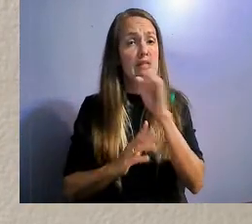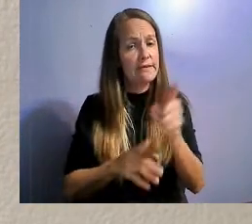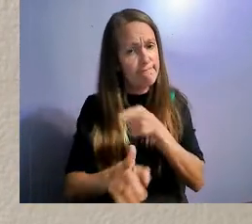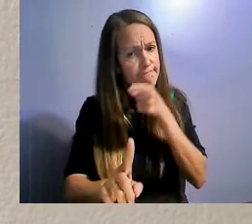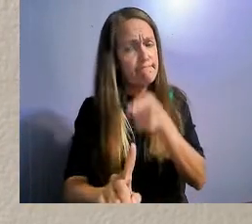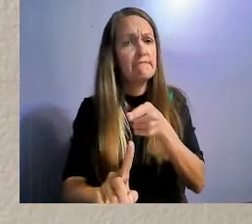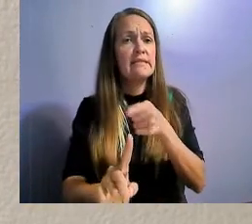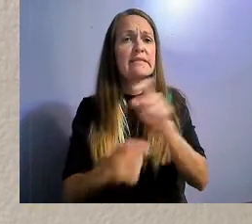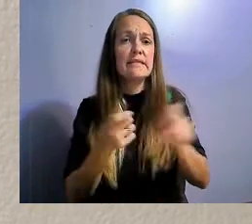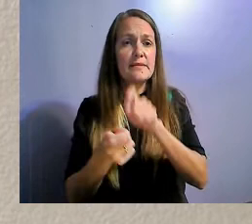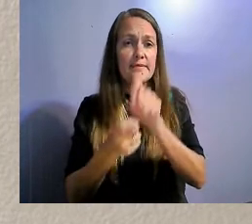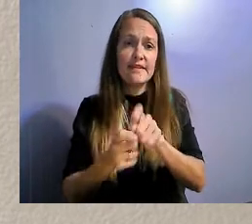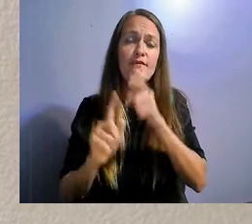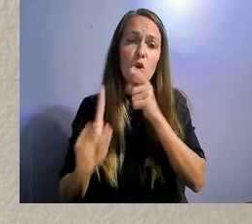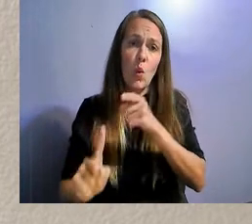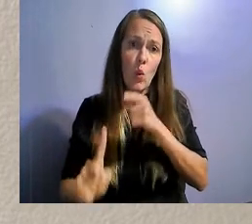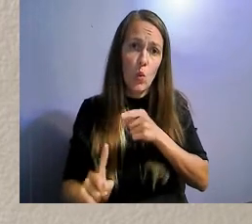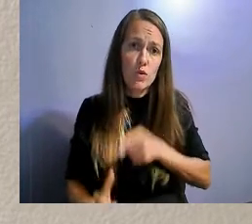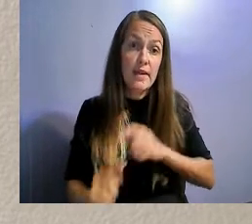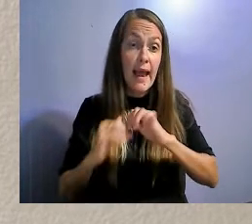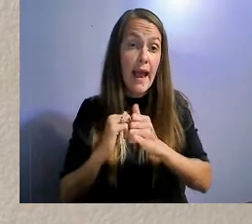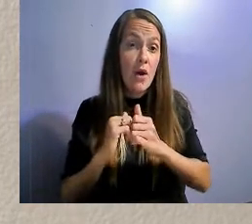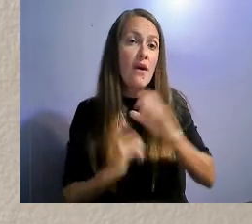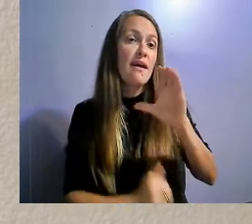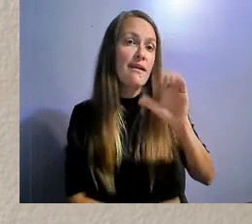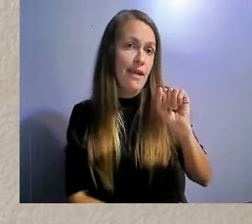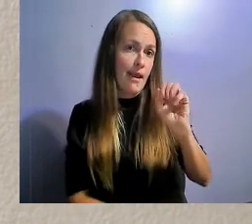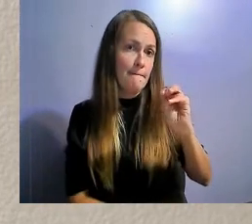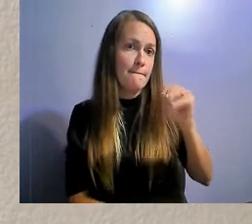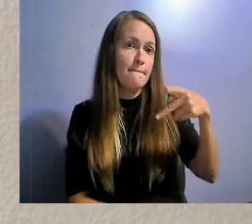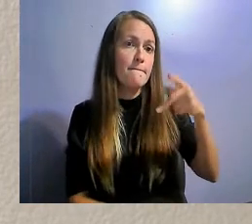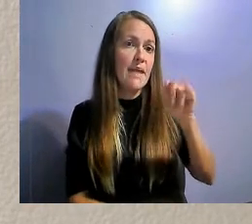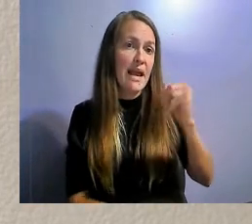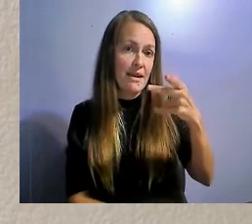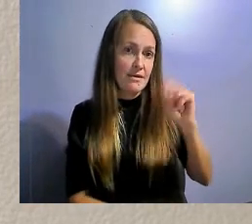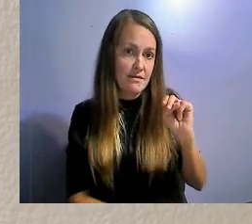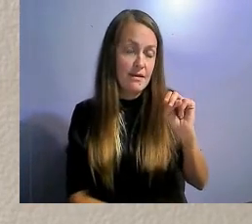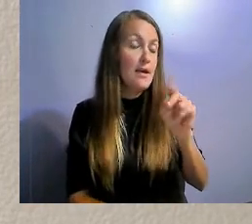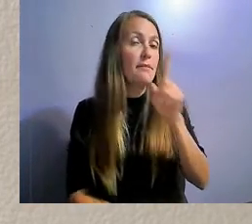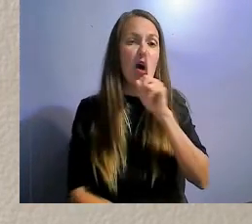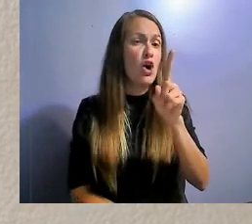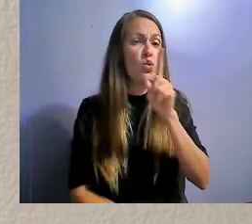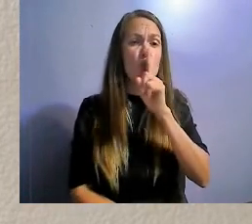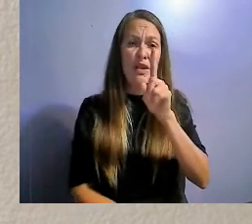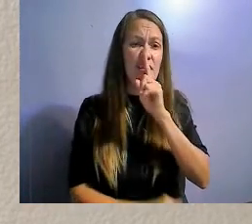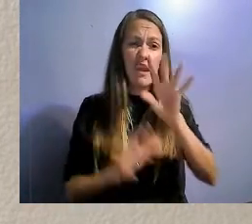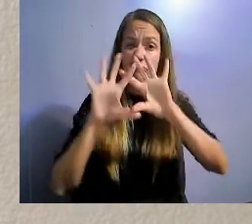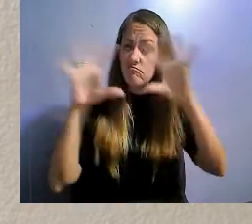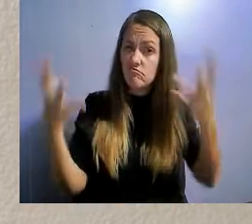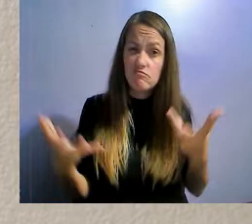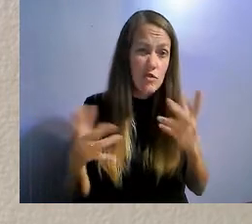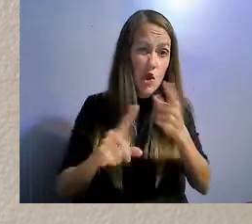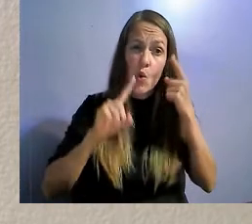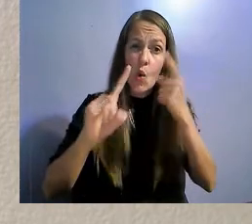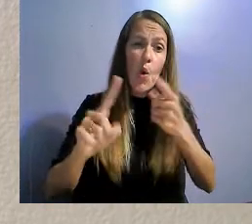The overall goal of all of it is to enable these people to be able to take power into those communities.